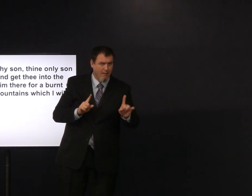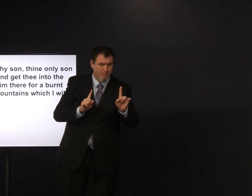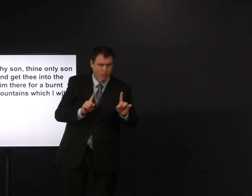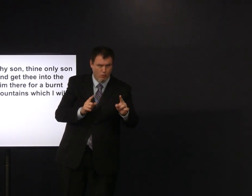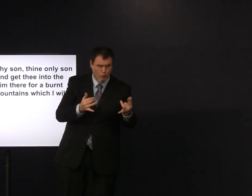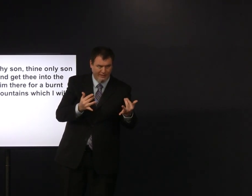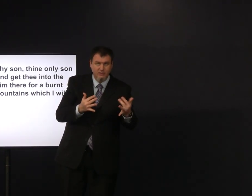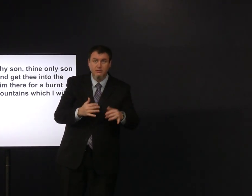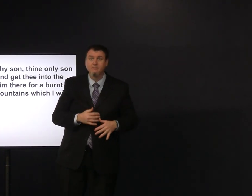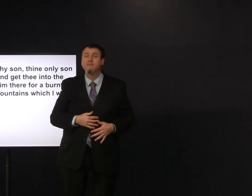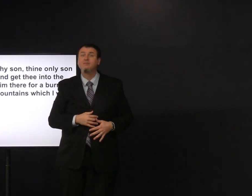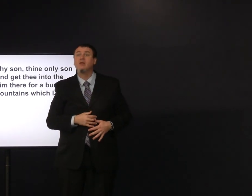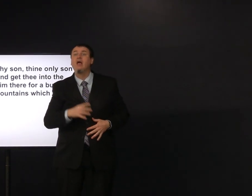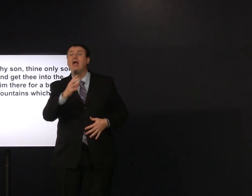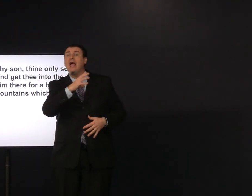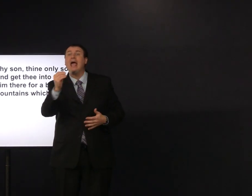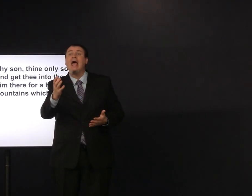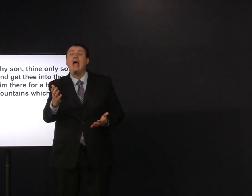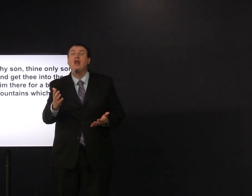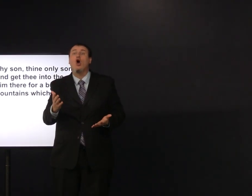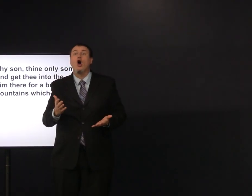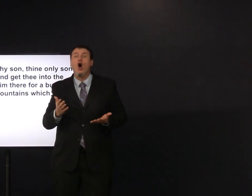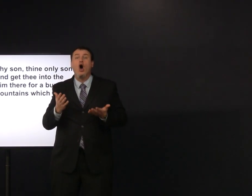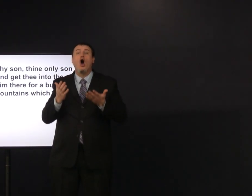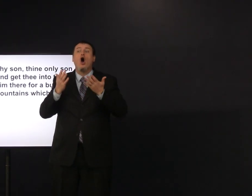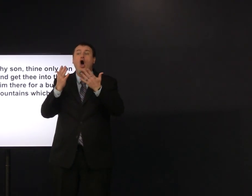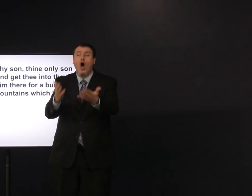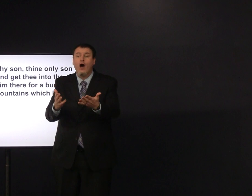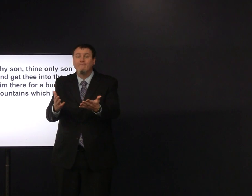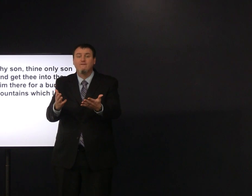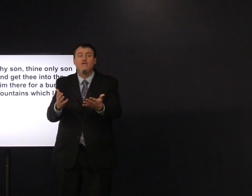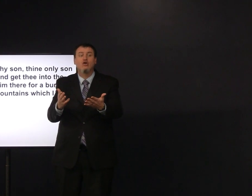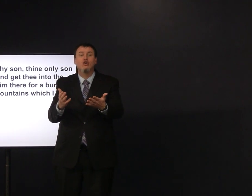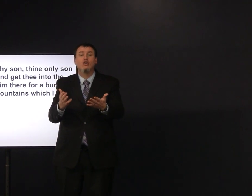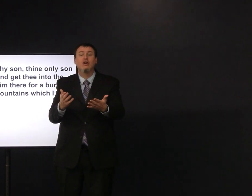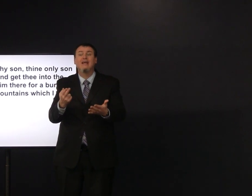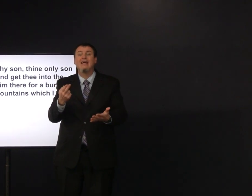now we have a map just wait and offer him there